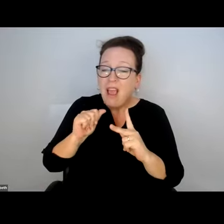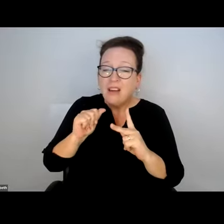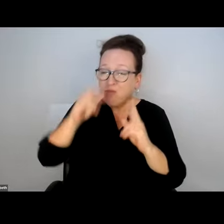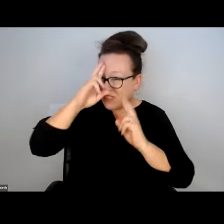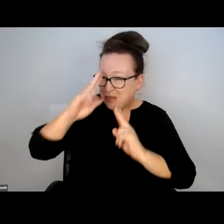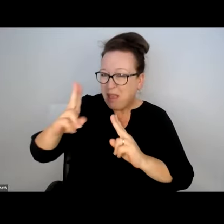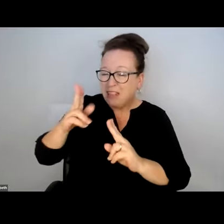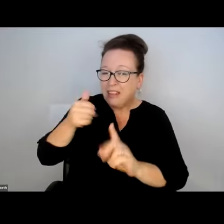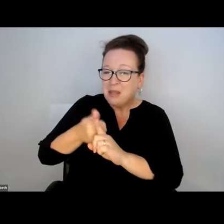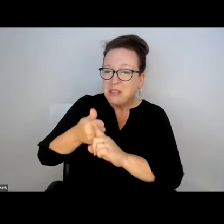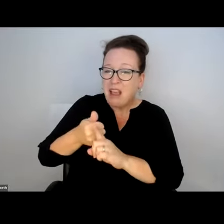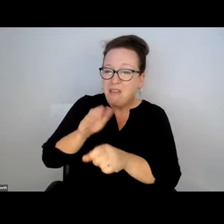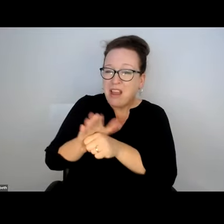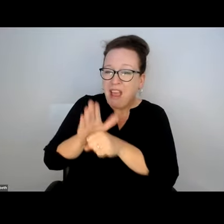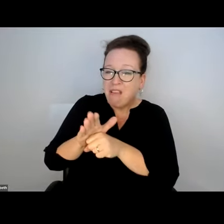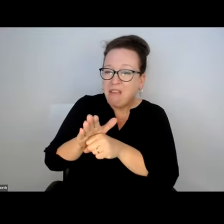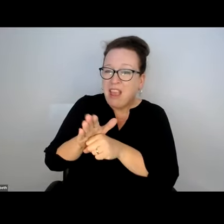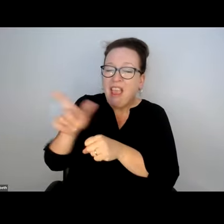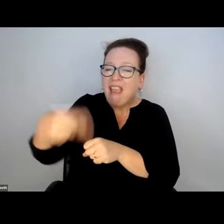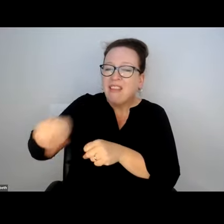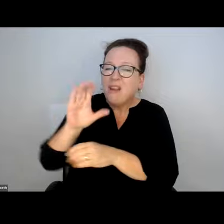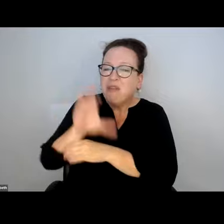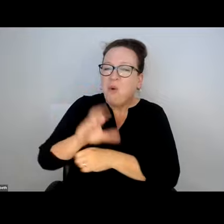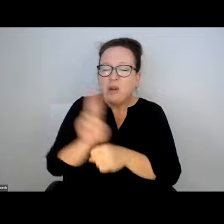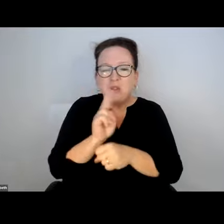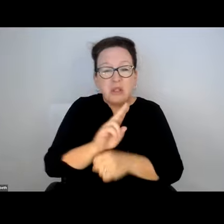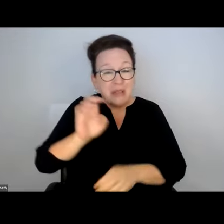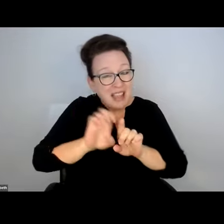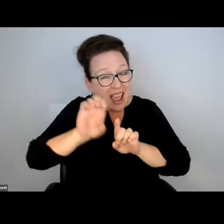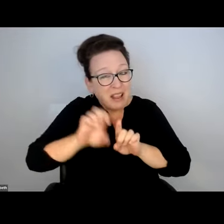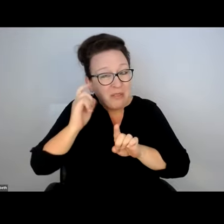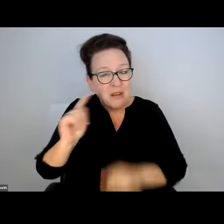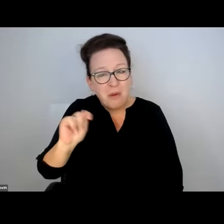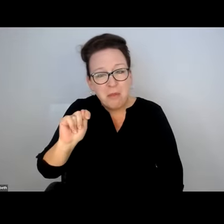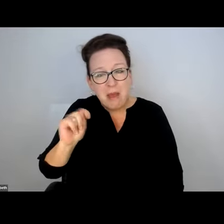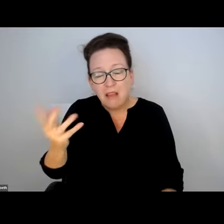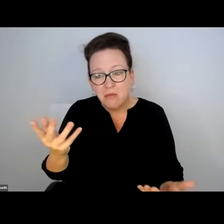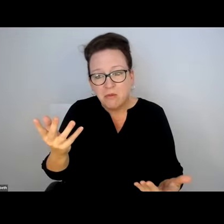FOLKS LIVING ON THE STREET, UNHOUSED PEOPLE, INDIGNITY OF USING ELEVATORS TO RELIEF